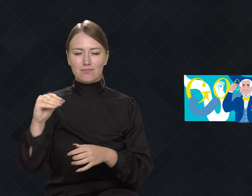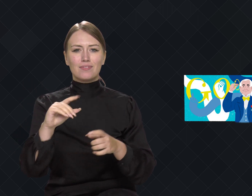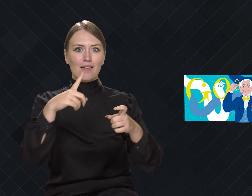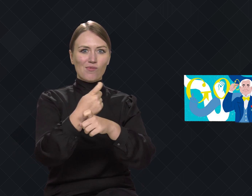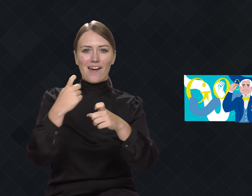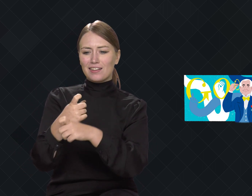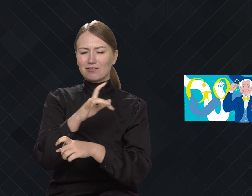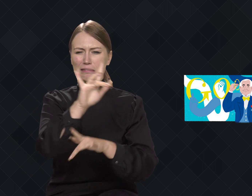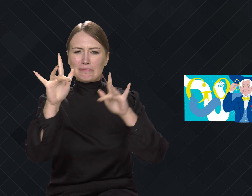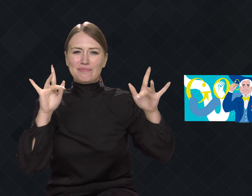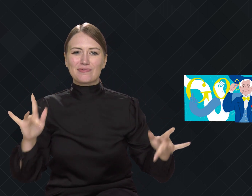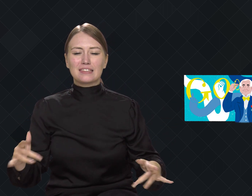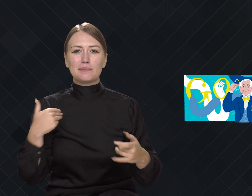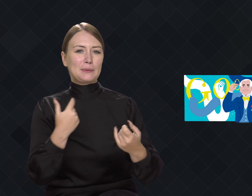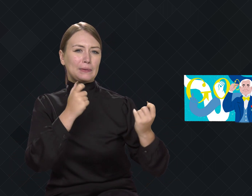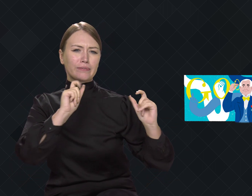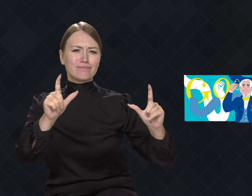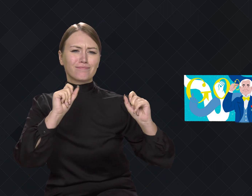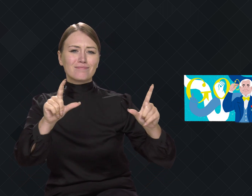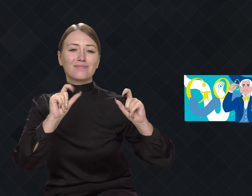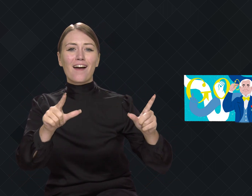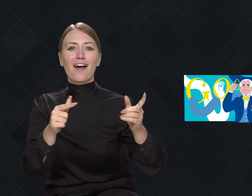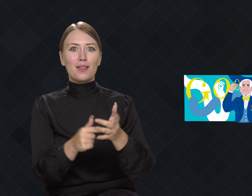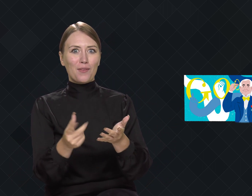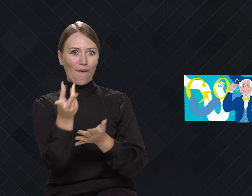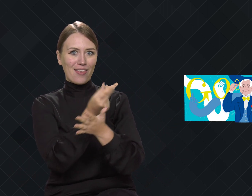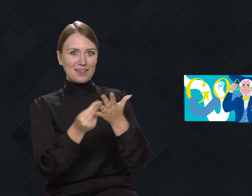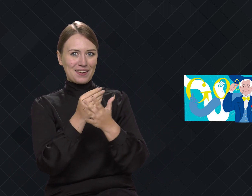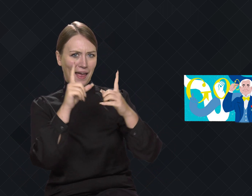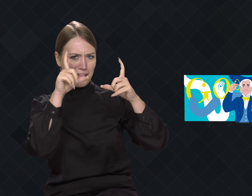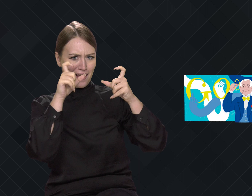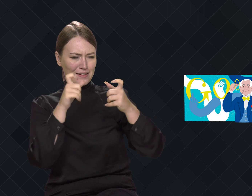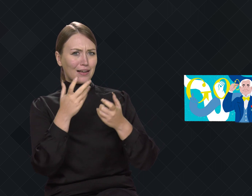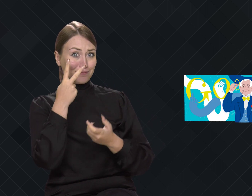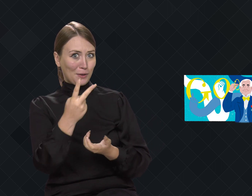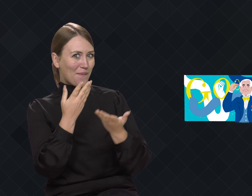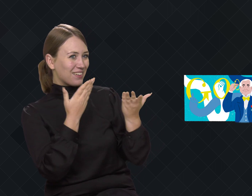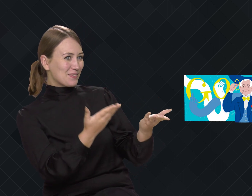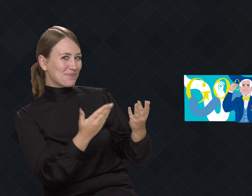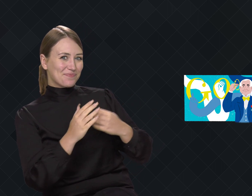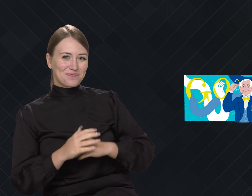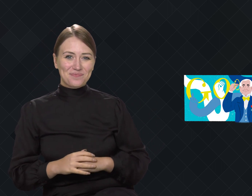In many countries, it displayed the image you see next to it.